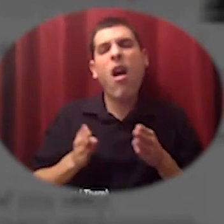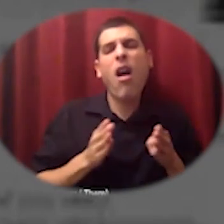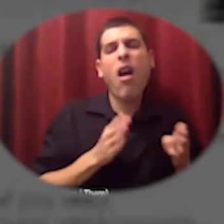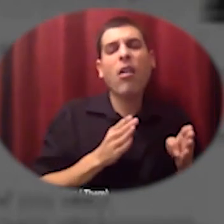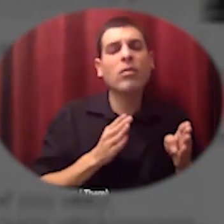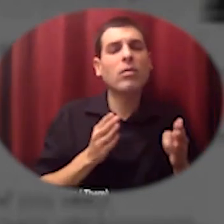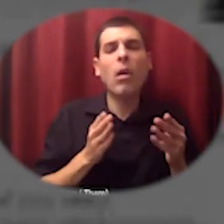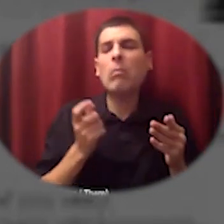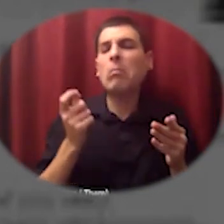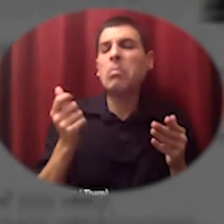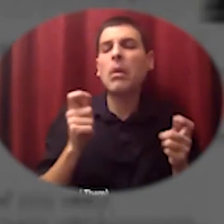we'll see how this screen share works